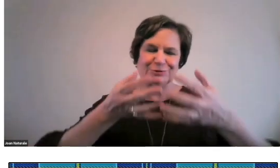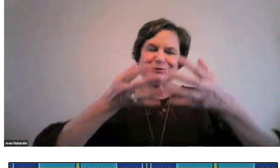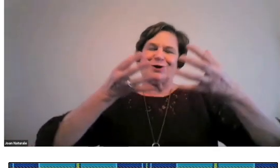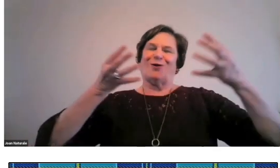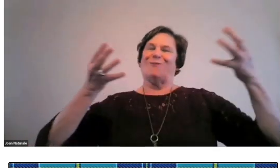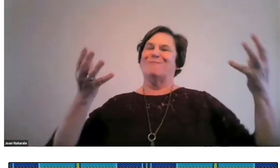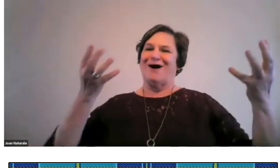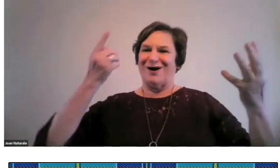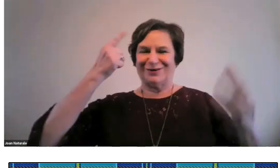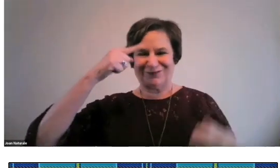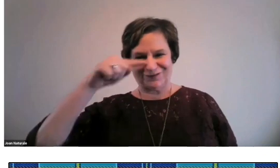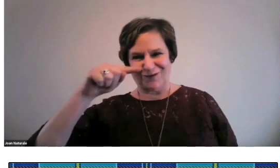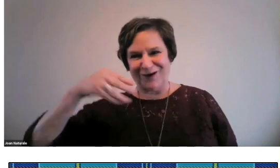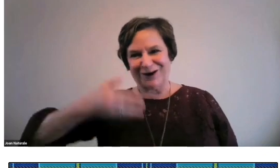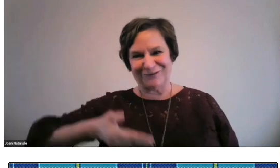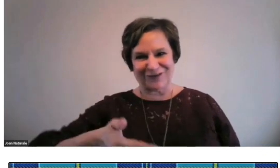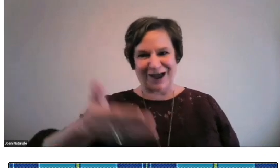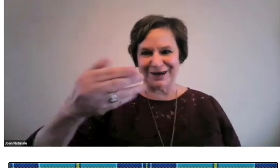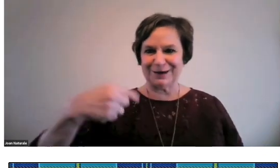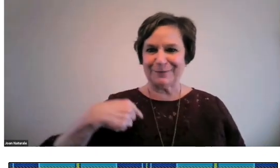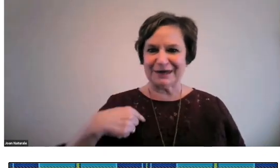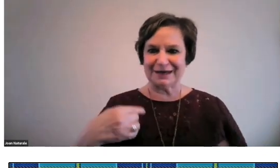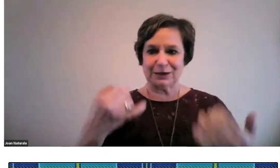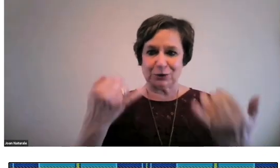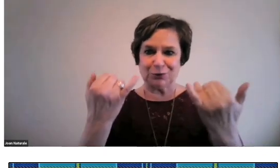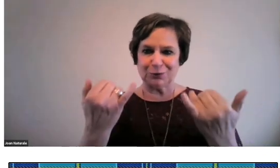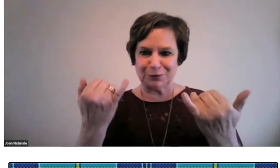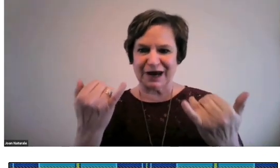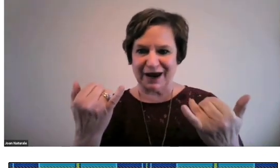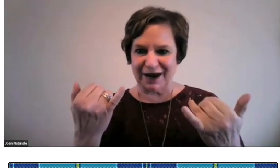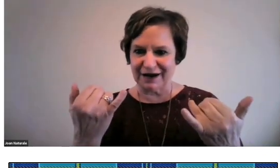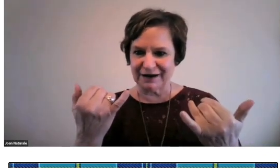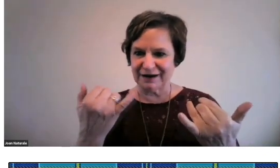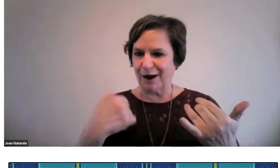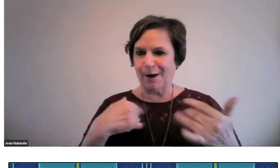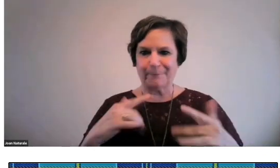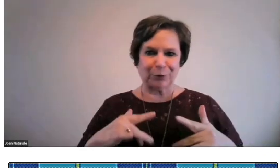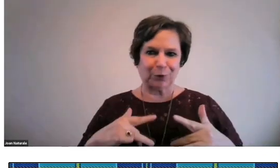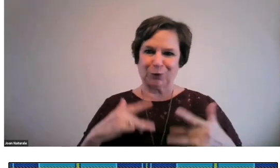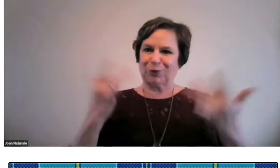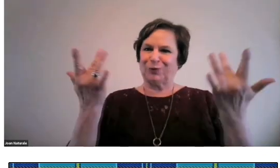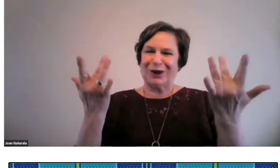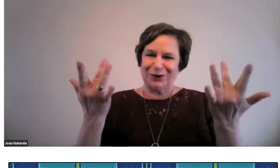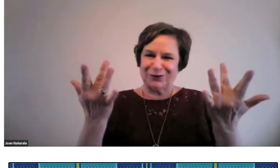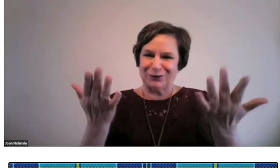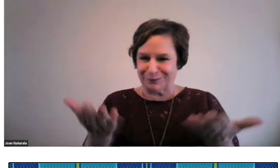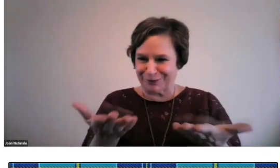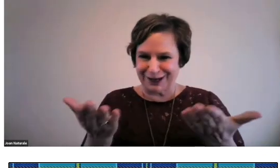Thank you so much for inviting me today.